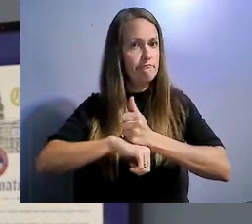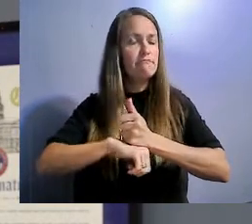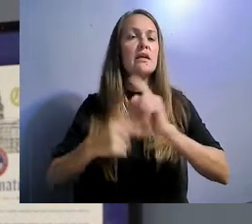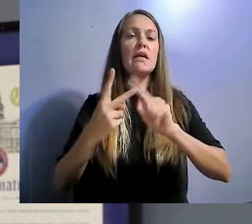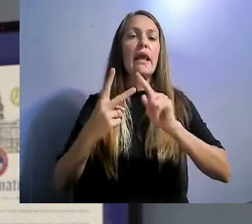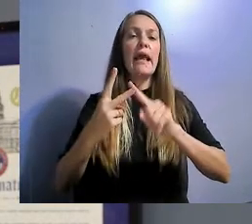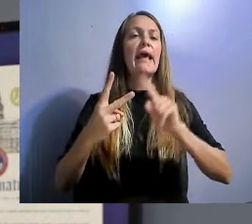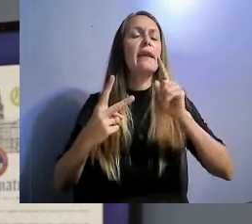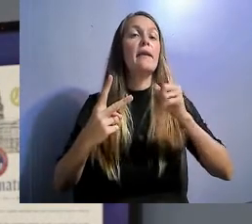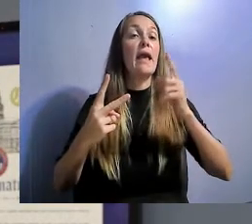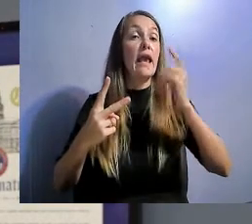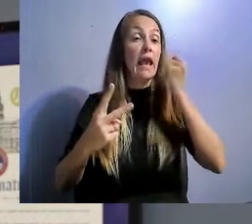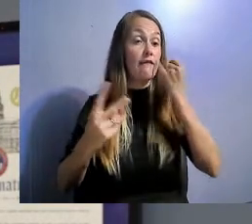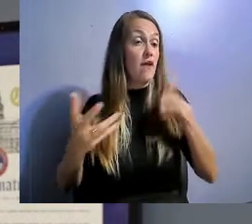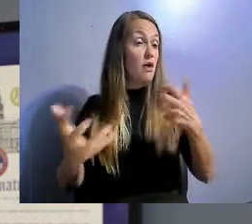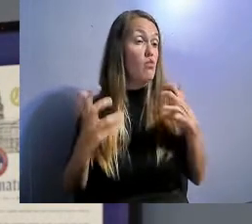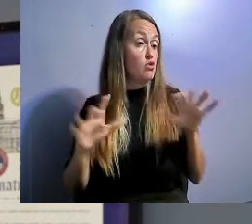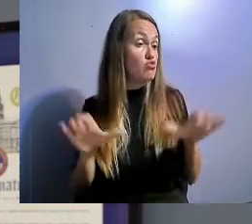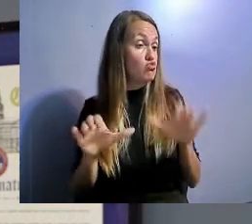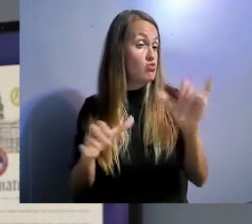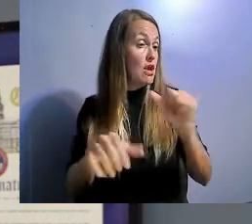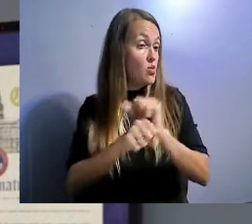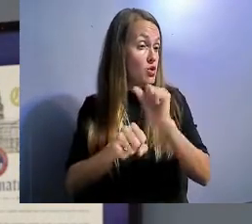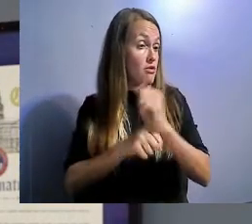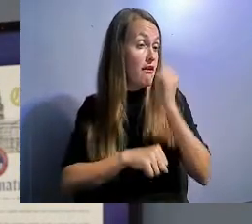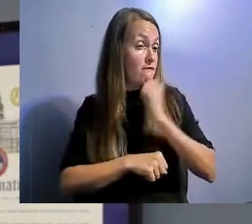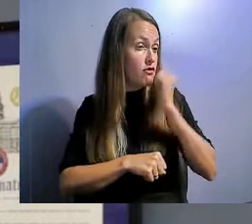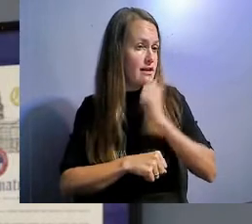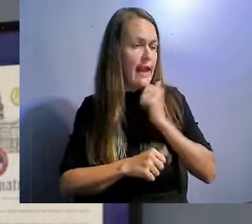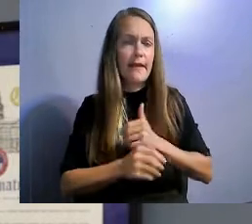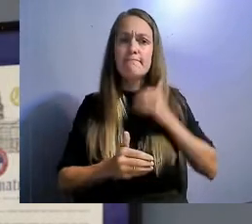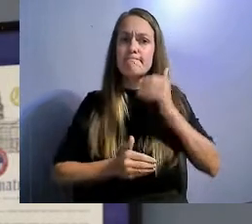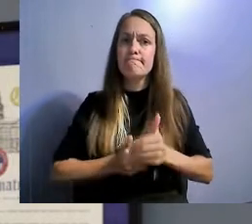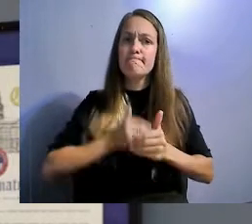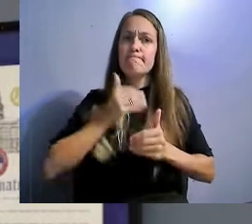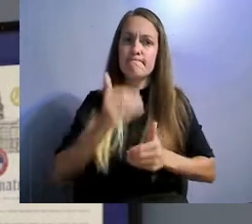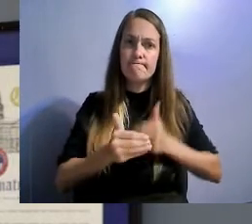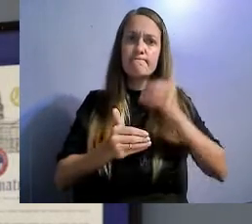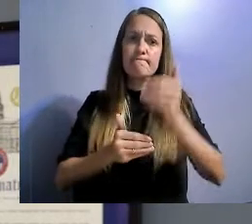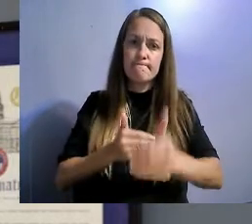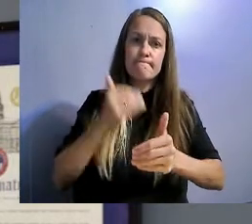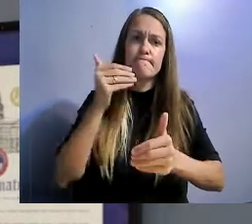And the action plans that we create in our training are definitley not one-side beneficial.